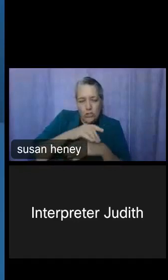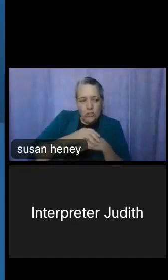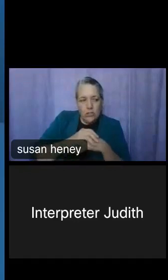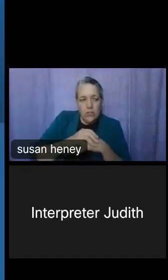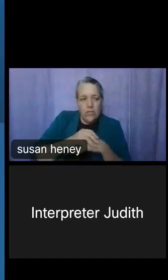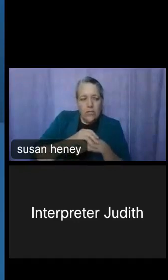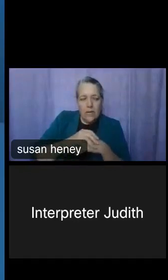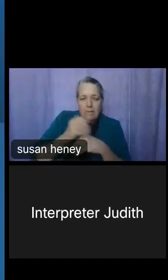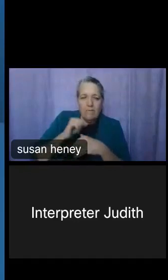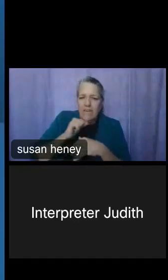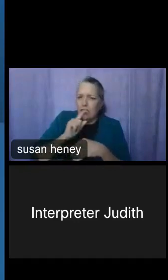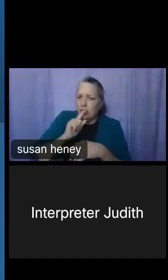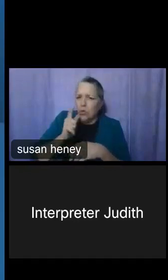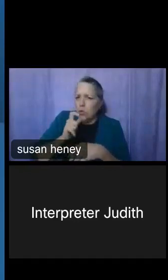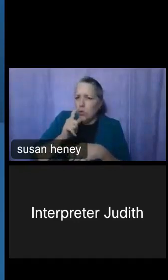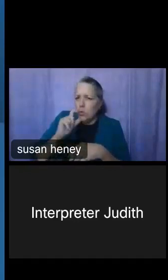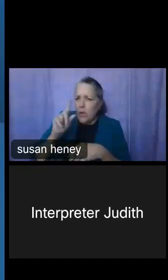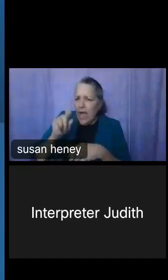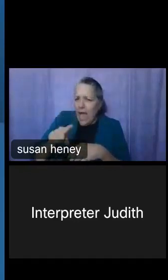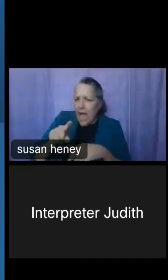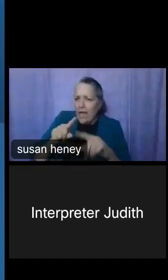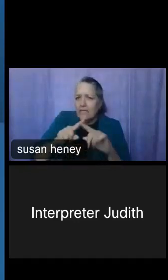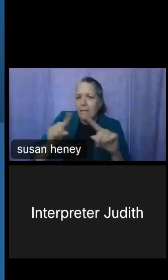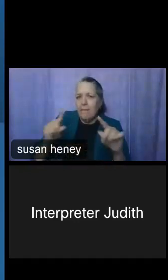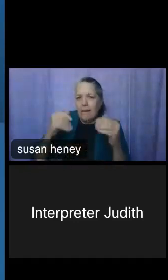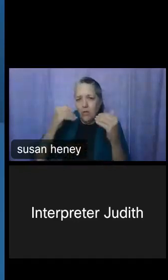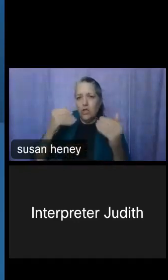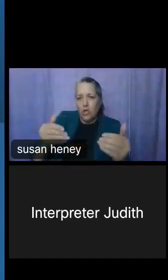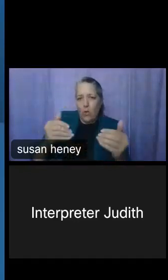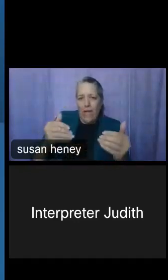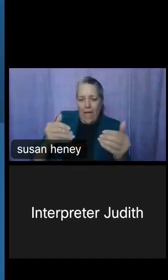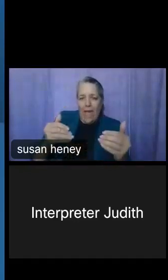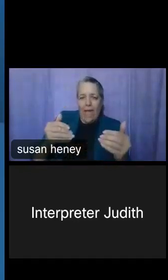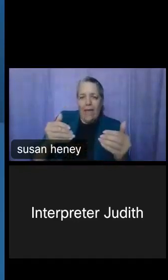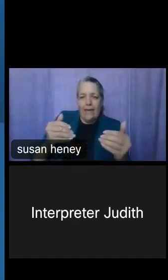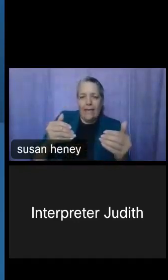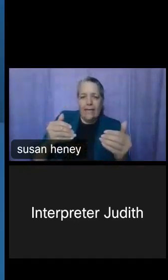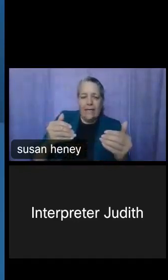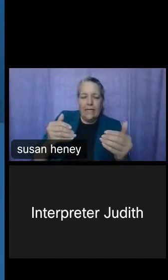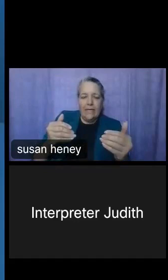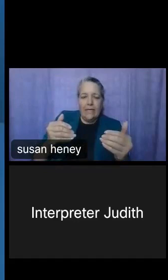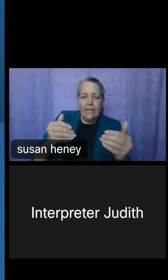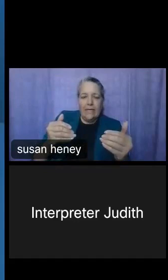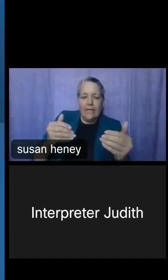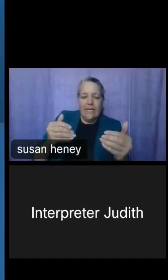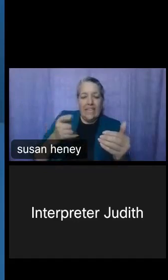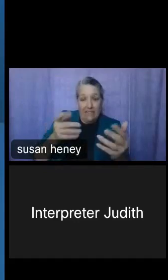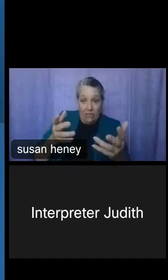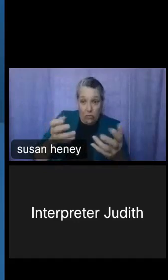question. I'm just going to go ahead, or if you want to copy and paste my answer that